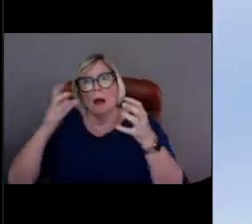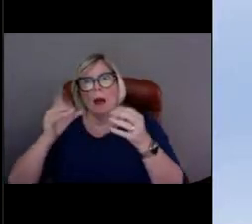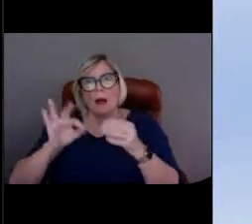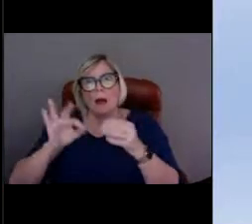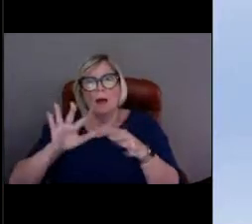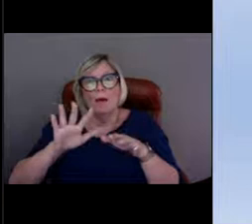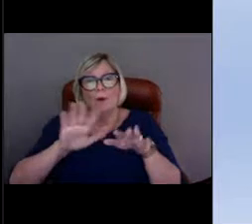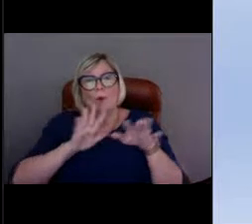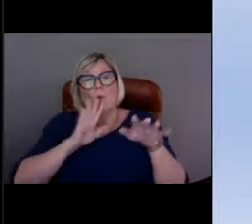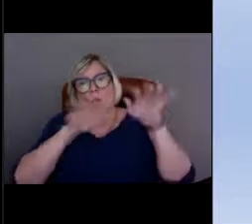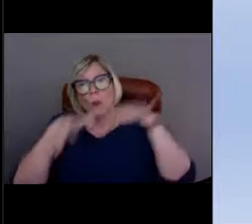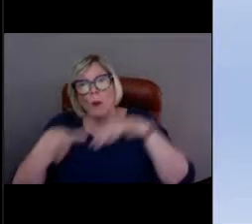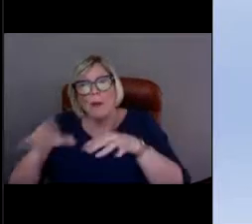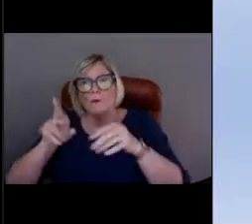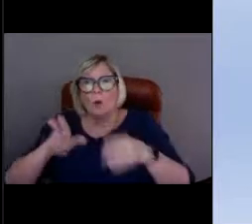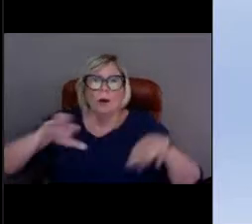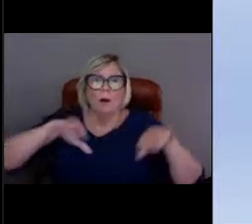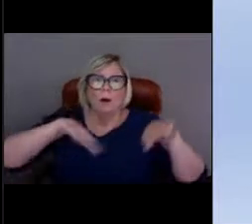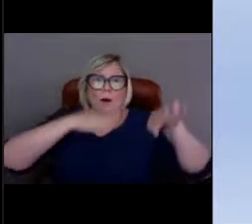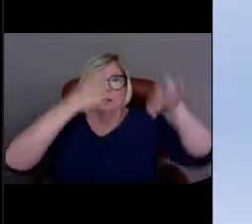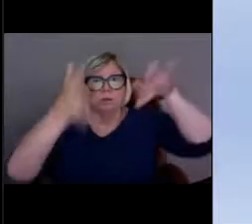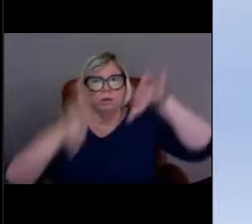So we may delay a day for better weather.